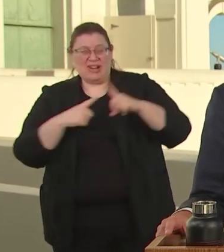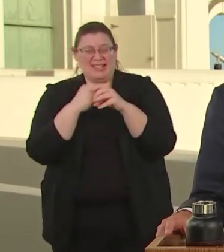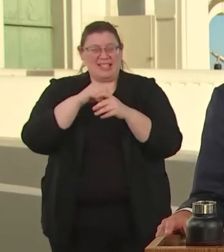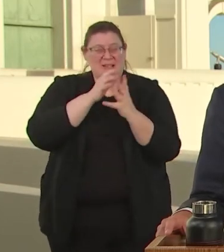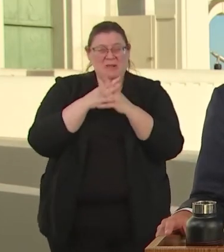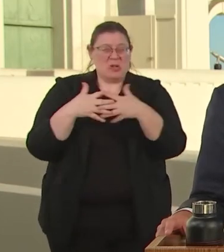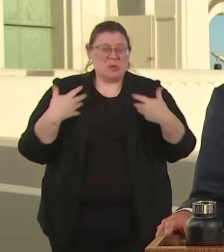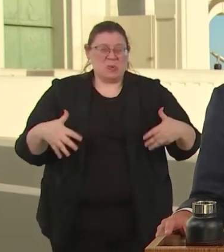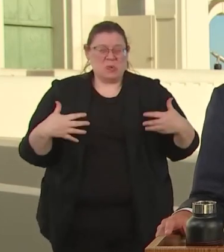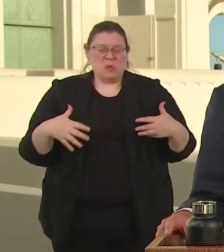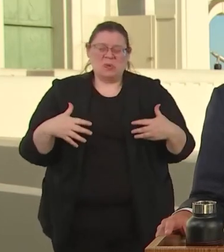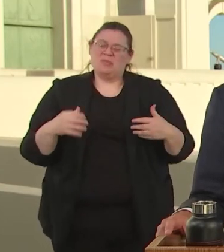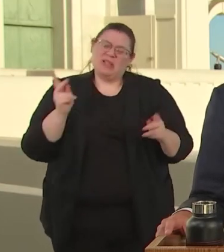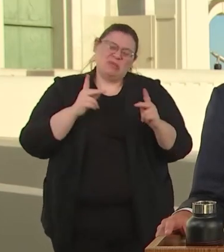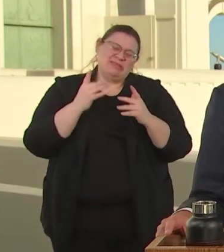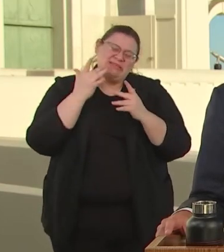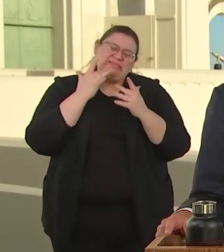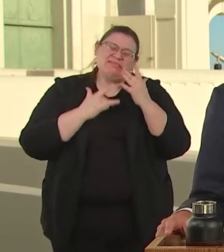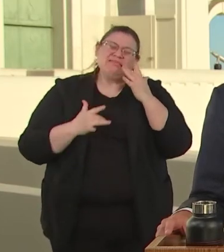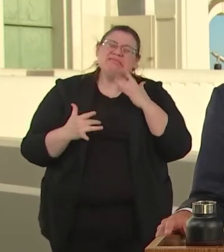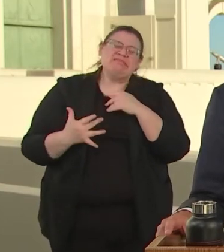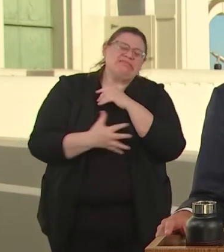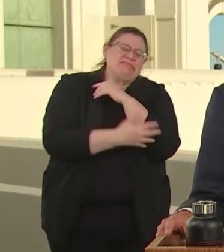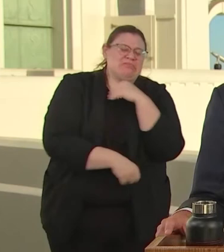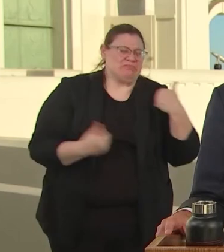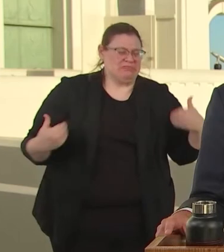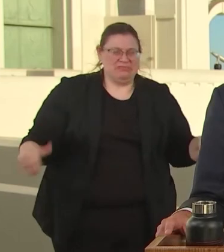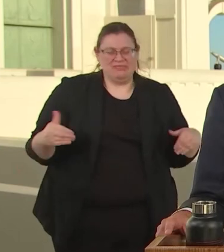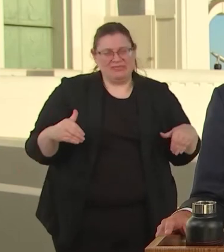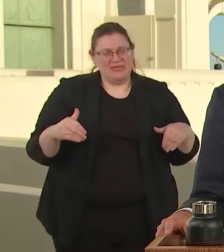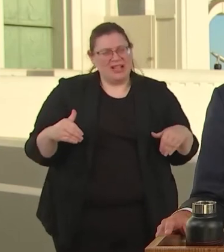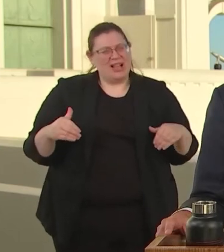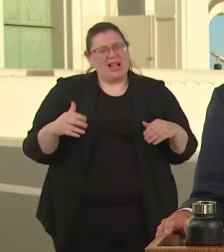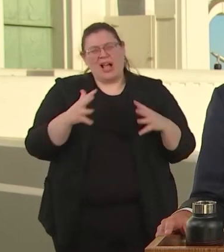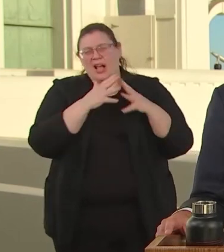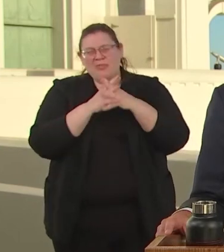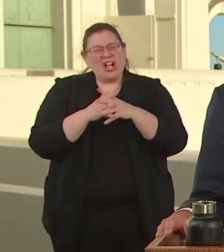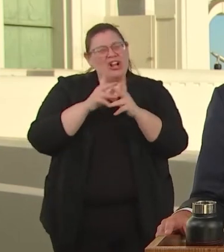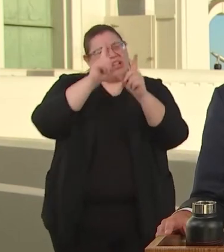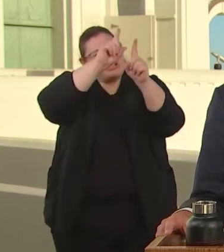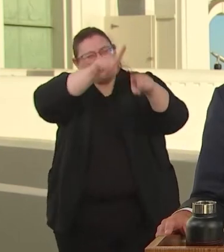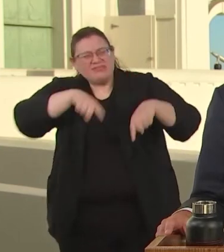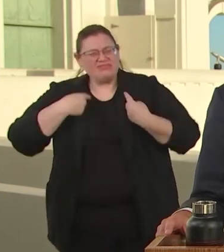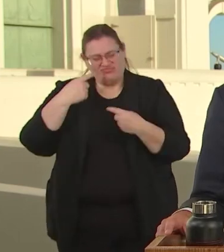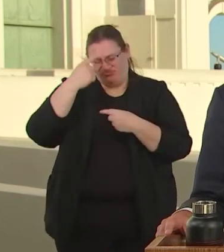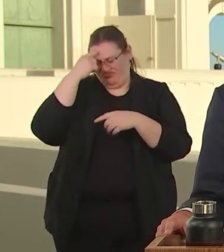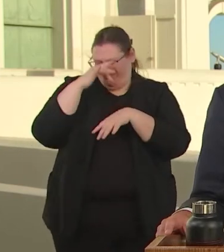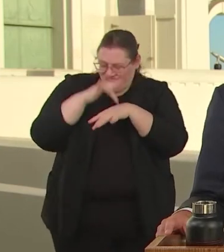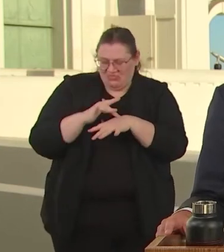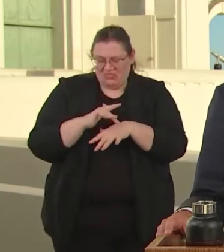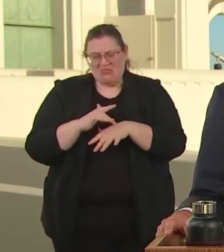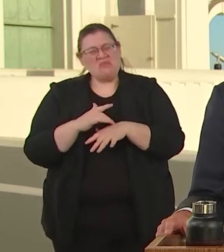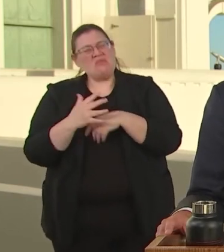WE MUST END AMERICA'S ADDICTION TO POVERTY. AN A DEPICTION THAT COSTS US